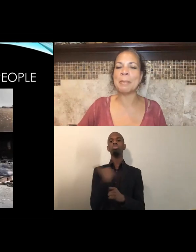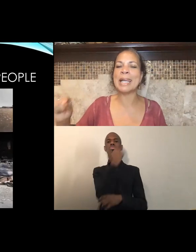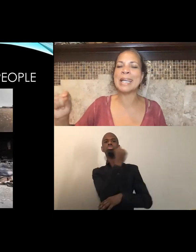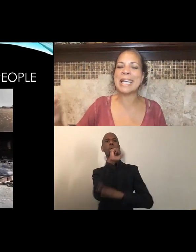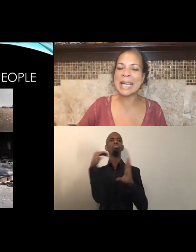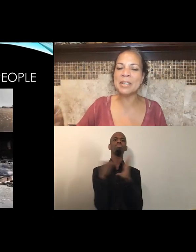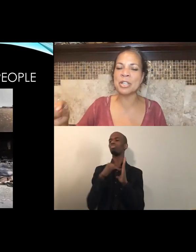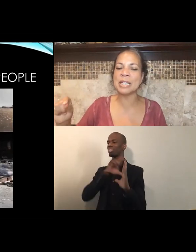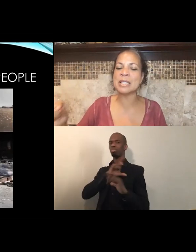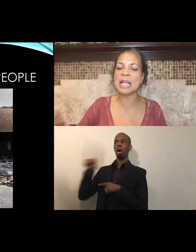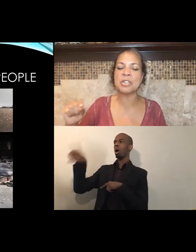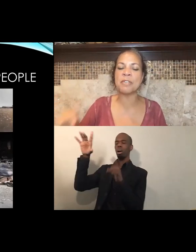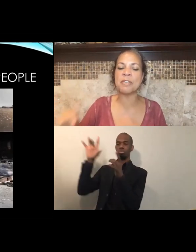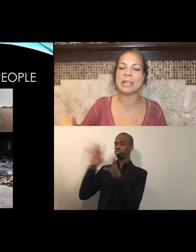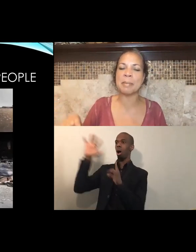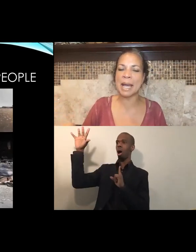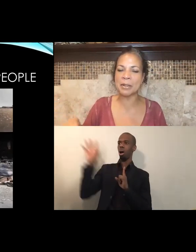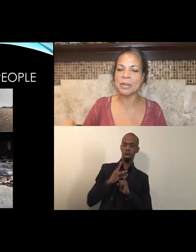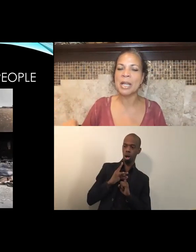by engaging in such a violent manner,